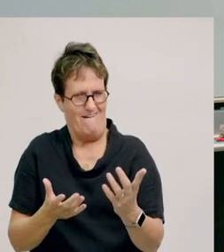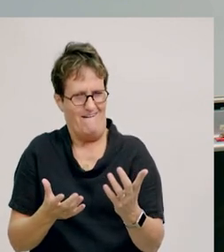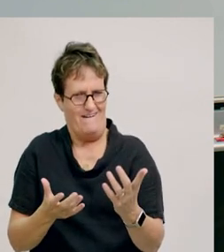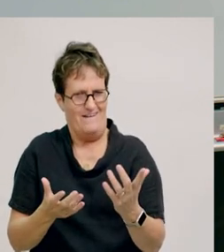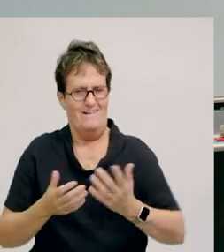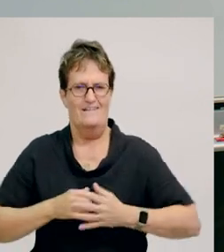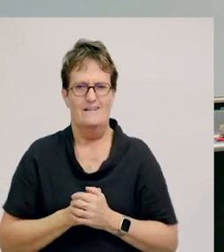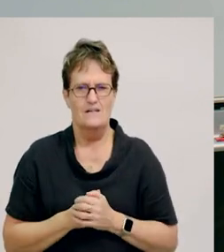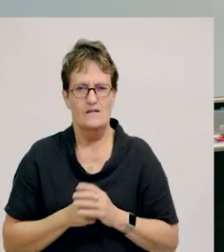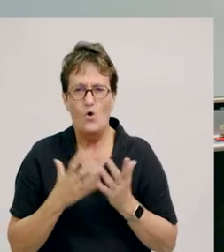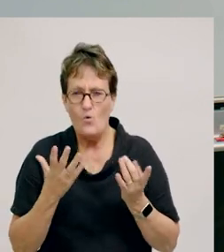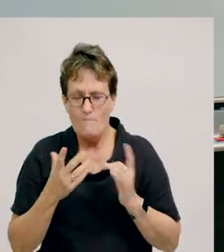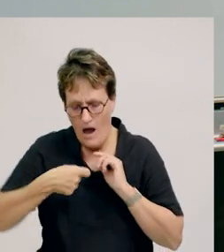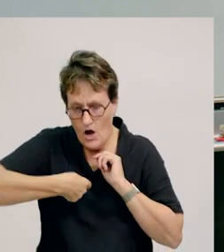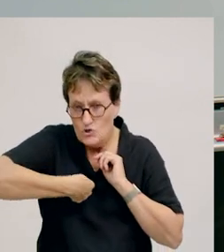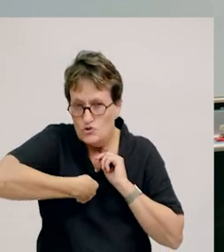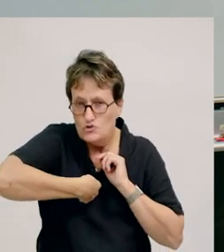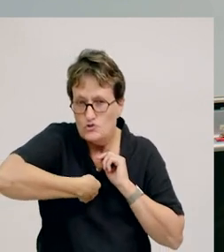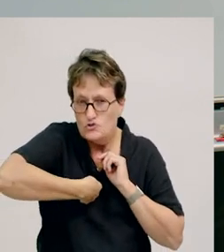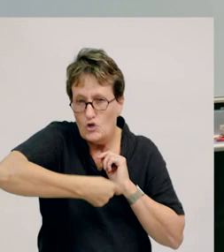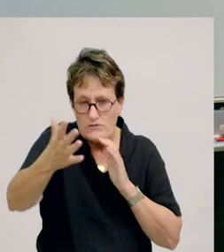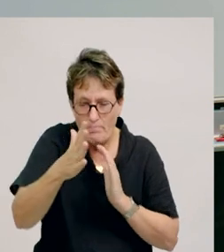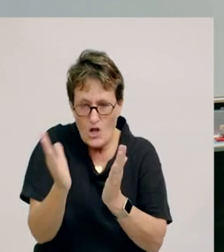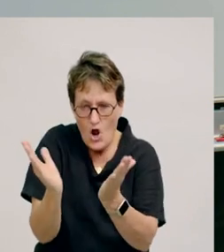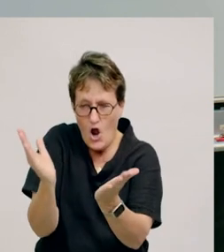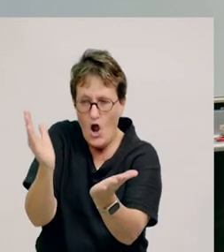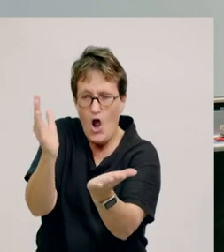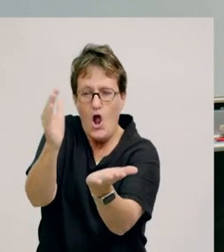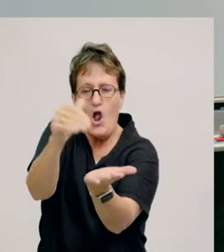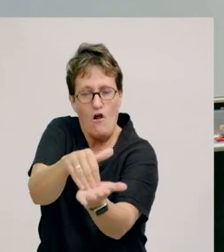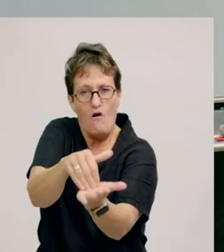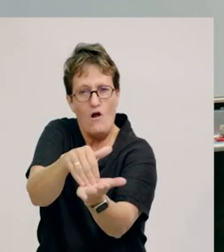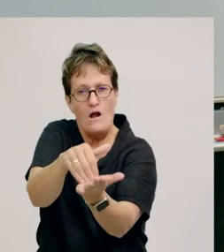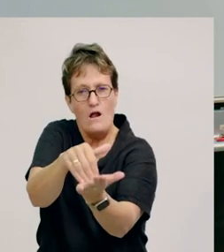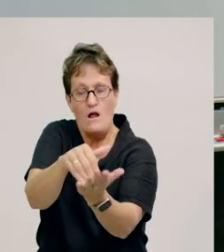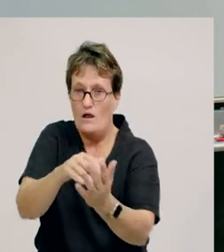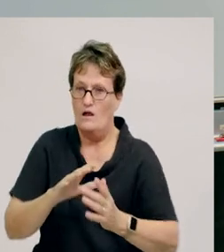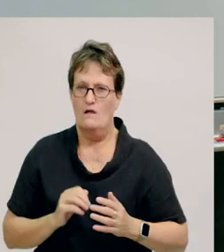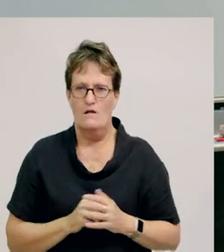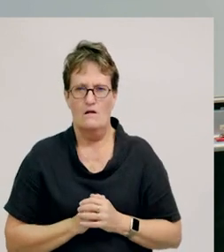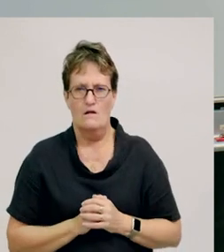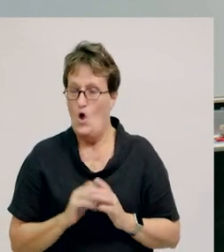What about tossing an object, so that it just hits something that you’ve put on the ground,